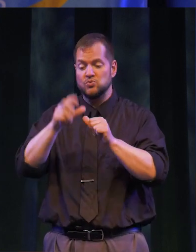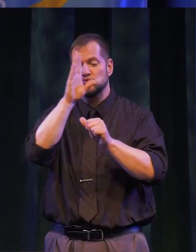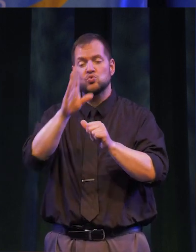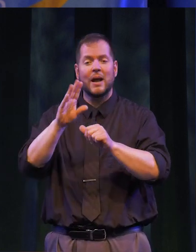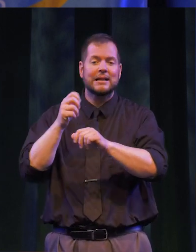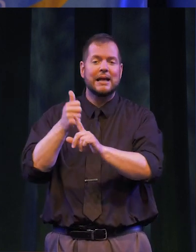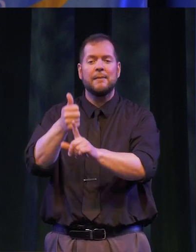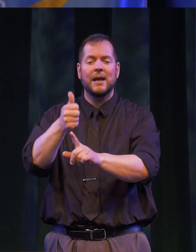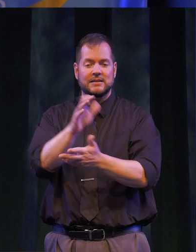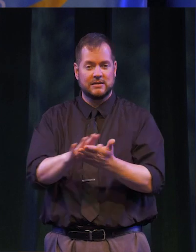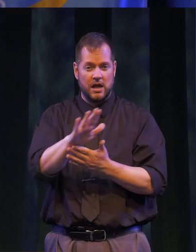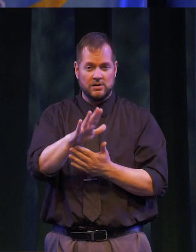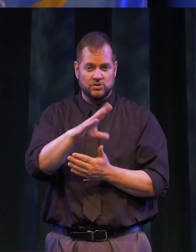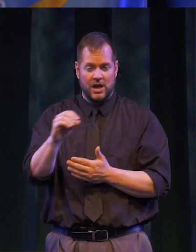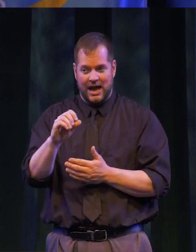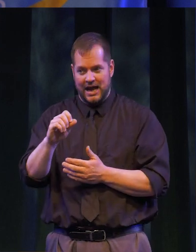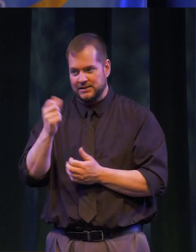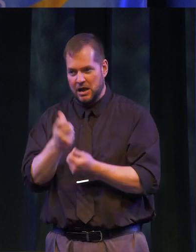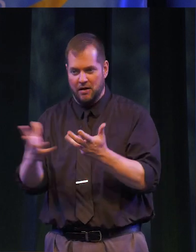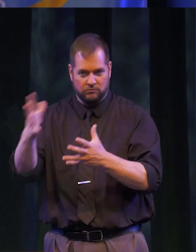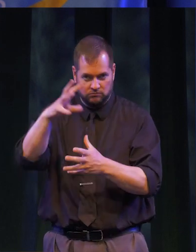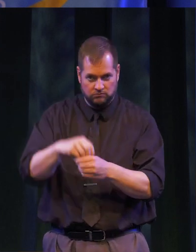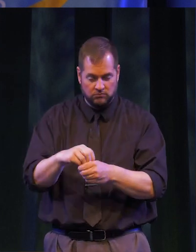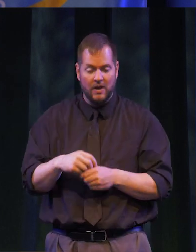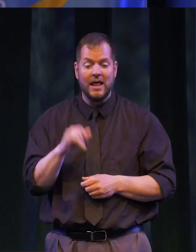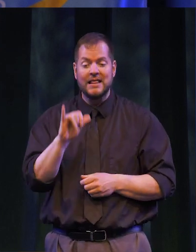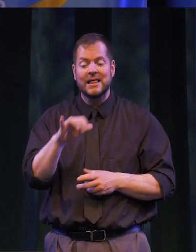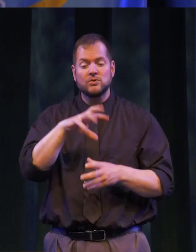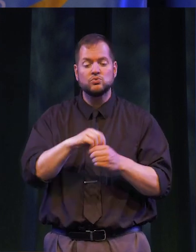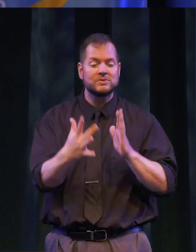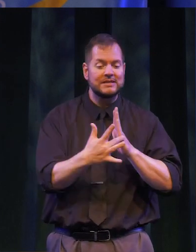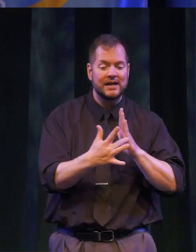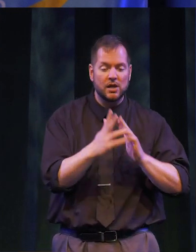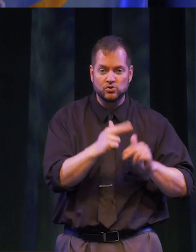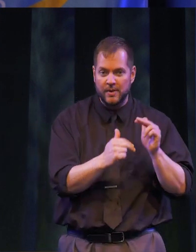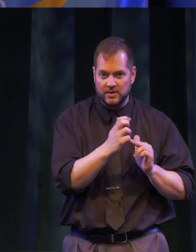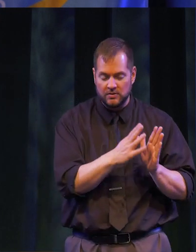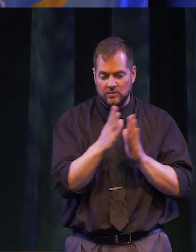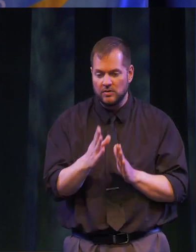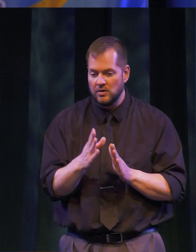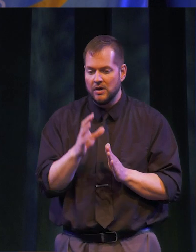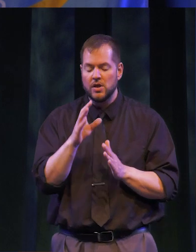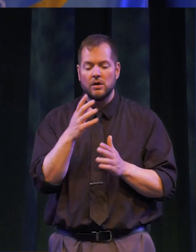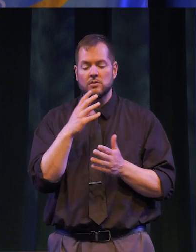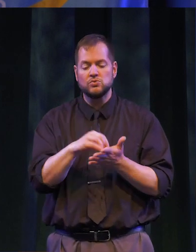TO DIRECTLY IMPACT THE COLLEGE AND ITS CONSTITUENTS. THESE INCLUDE THE CONABLE TECHNOLOGY BUILDING,